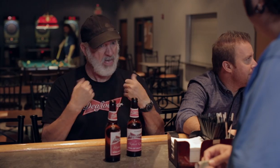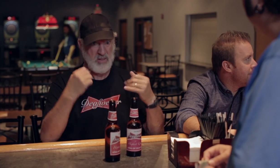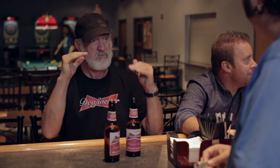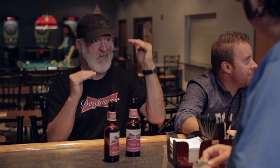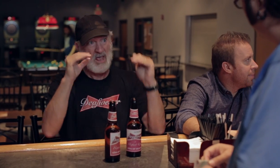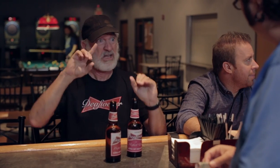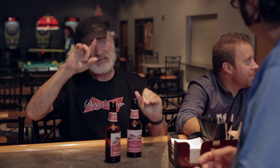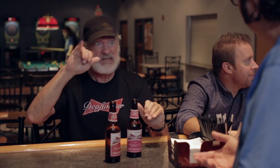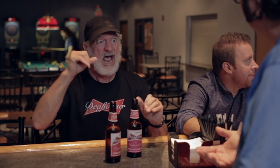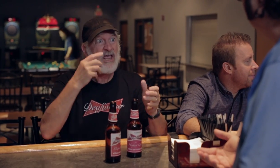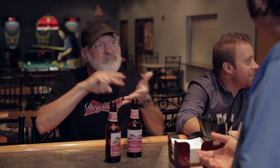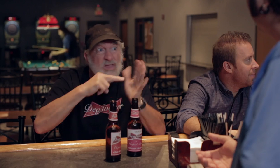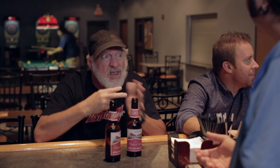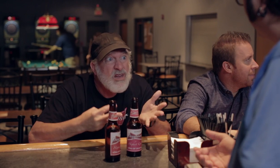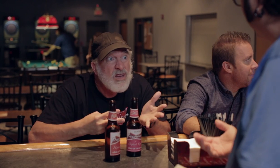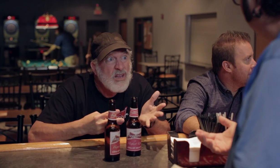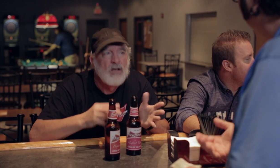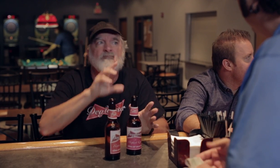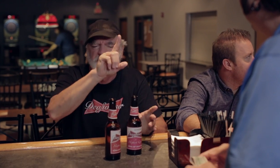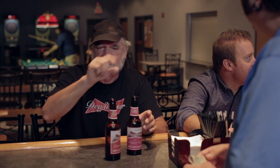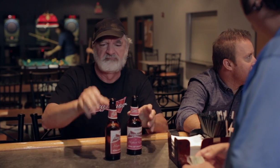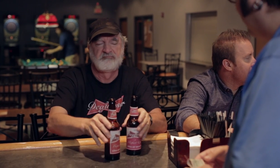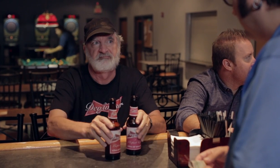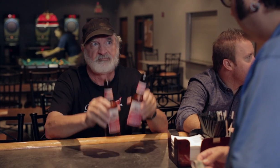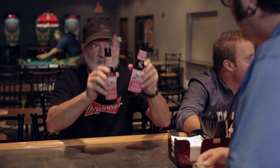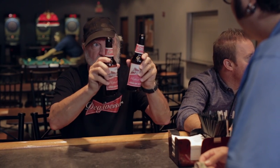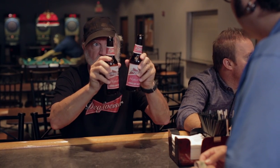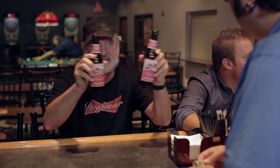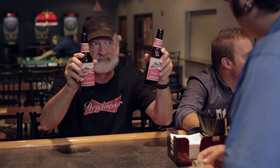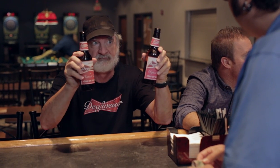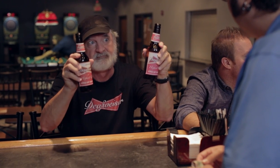You know what a healthy balanced diet means?